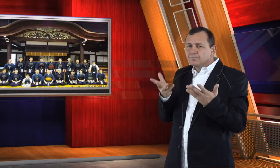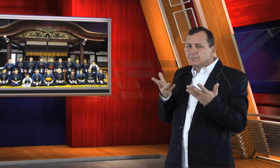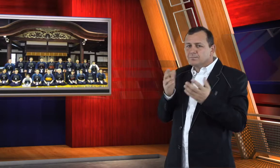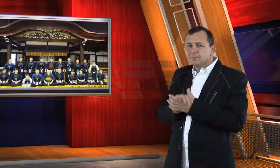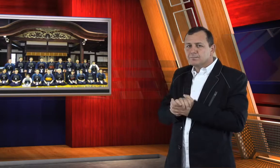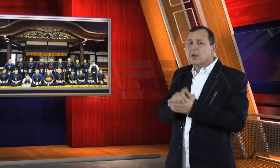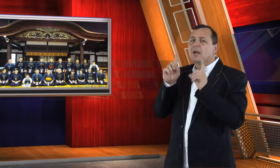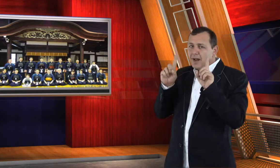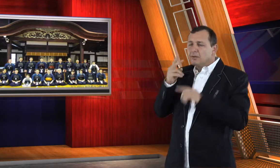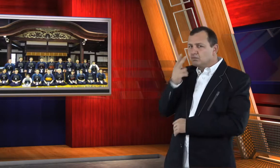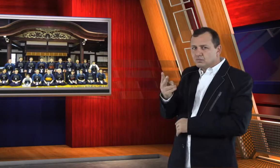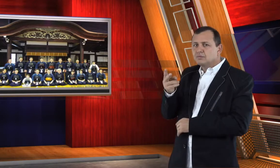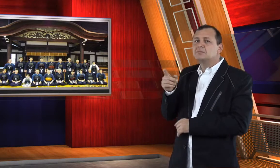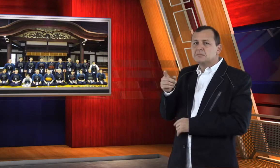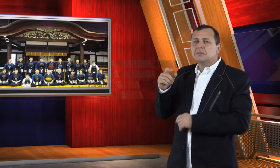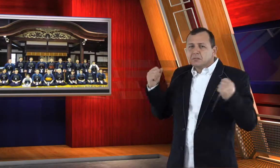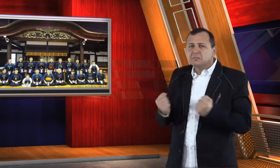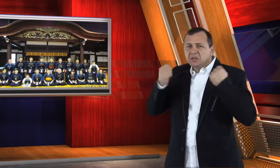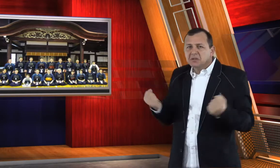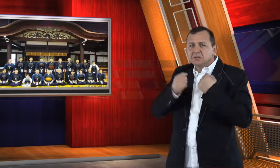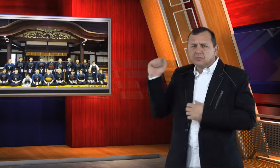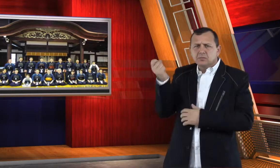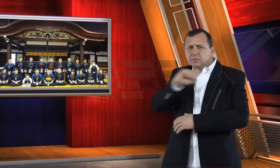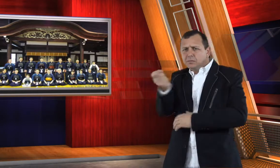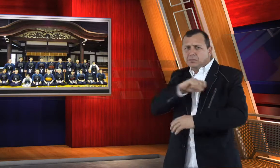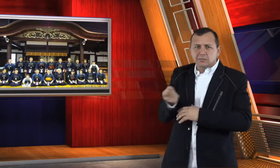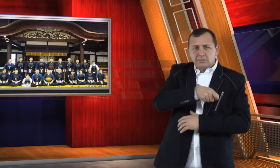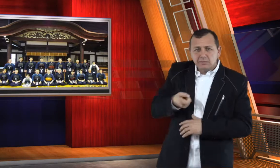the deafness, but after he observed Ogura in